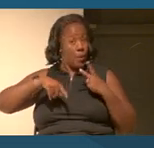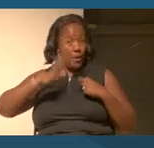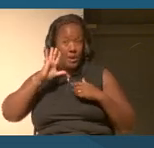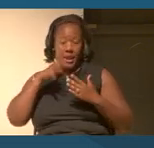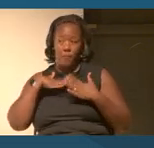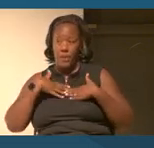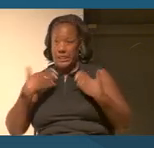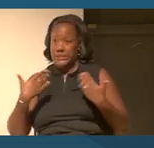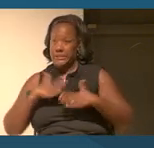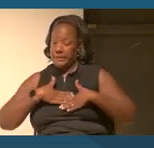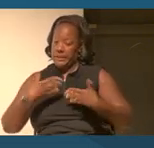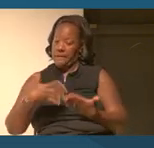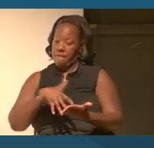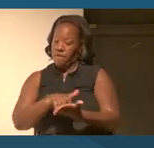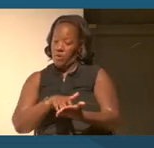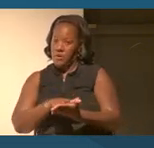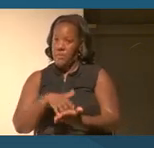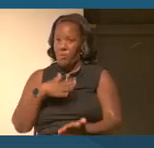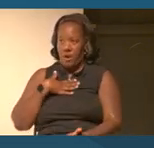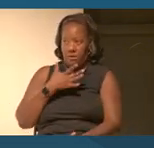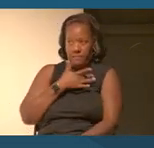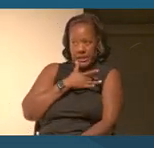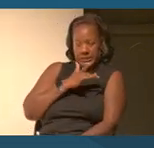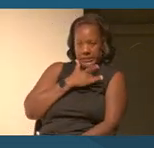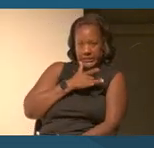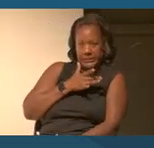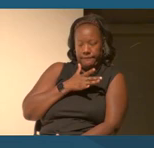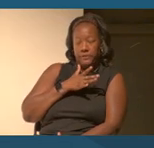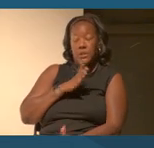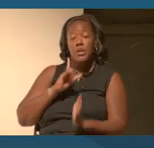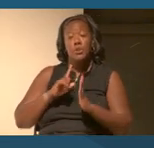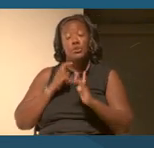Where am I sensitive, right. So first start with self.